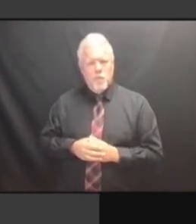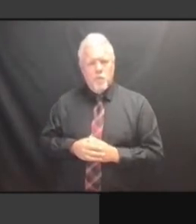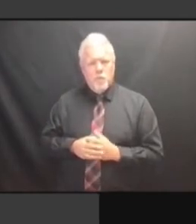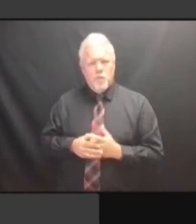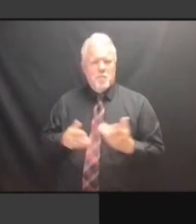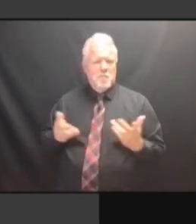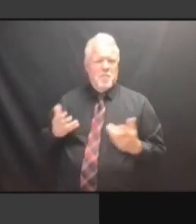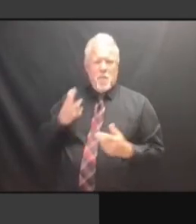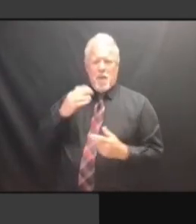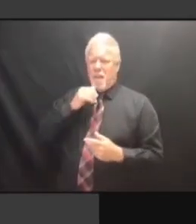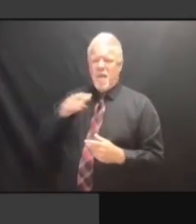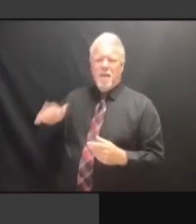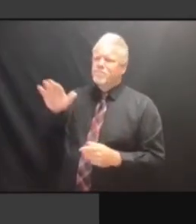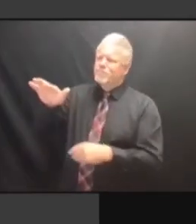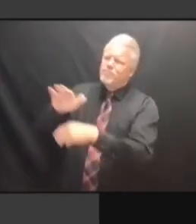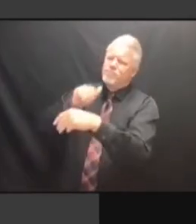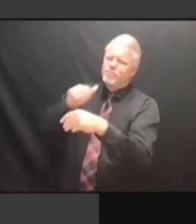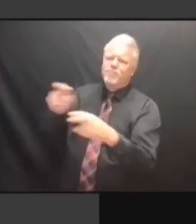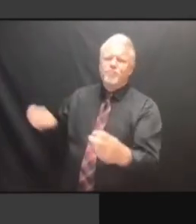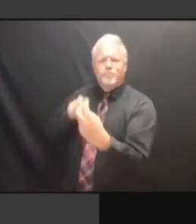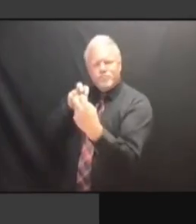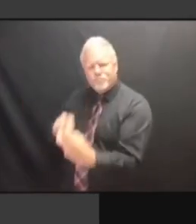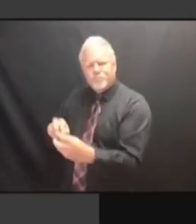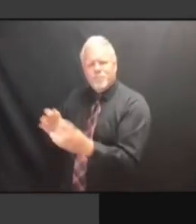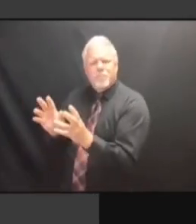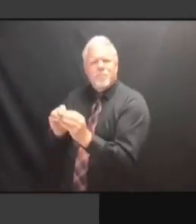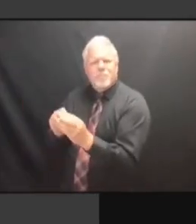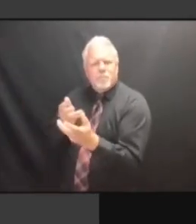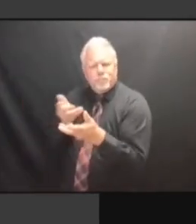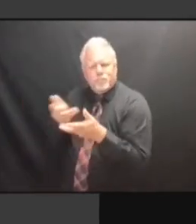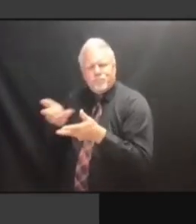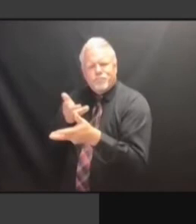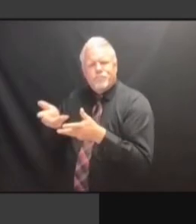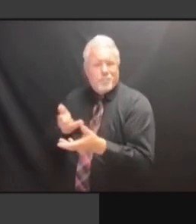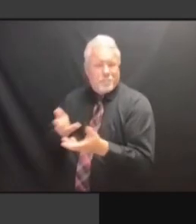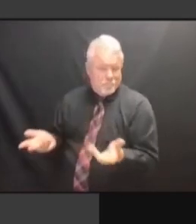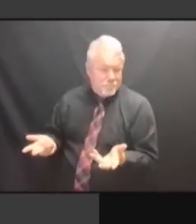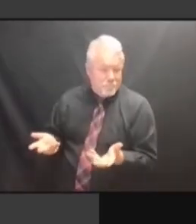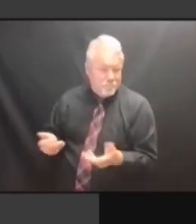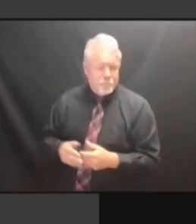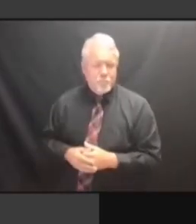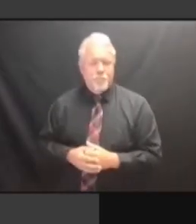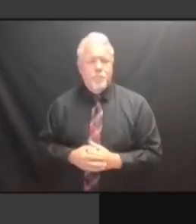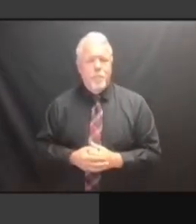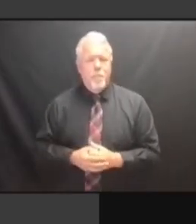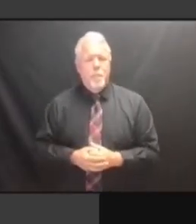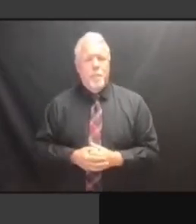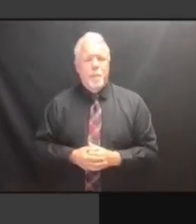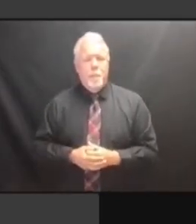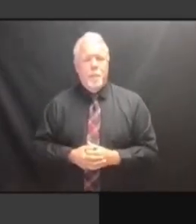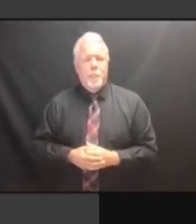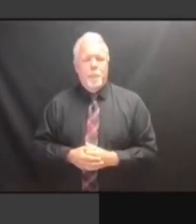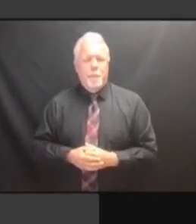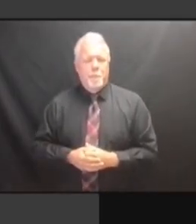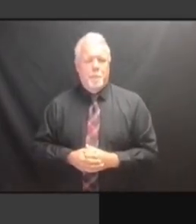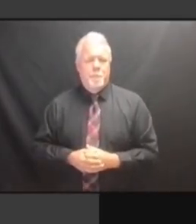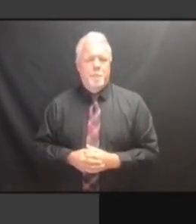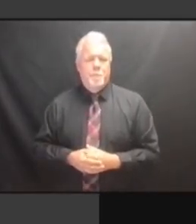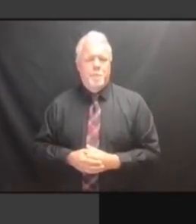THEY SUBMITTED, THAT THEY GAVE TO COUNTY LEGISLATOR THEY SUBMITTED, THAT THEY GAVE TO COUNTY LEGISLATOR MAR TO COUNTY LEGISLATOR MAR TO COUNTY LEGISLATOR MAR EXPLAINING TO COUNTY LEGISLATOR MAR EXPLAINING THE TO COUNTY LEGISLATOR MAR EXPLAINING THE ISSUE, TO COUNTY LEGISLATOR MAR EXPLAINING THE ISSUE, WE TO COUNTY LEGISLATOR MAR EXPLAINING THE ISSUE, WE FELT TO COUNTY LEGISLATOR MAR EXPLAINING THE ISSUE, WE FELT IT EXPLAINING THE ISSUE, WE FELT IT EXPLAINING THE ISSUE, WE FELT IT DIDN'T EXPLAINING THE ISSUE, WE FELT IT DIDN'T REALLY EXPLAINING THE ISSUE, WE FELT IT DIDN'T REALLY CLEARLY EXPLAINING THE ISSUE, WE FELT IT DIDN'T REALLY CLEARLY PROVIDE DIDN'T REALLY CLEARLY PROVIDE DIDN'T REALLY CLEARLY PROVIDE ALL DIDN'T REALLY CLEARLY PROVIDE ALL THE DIDN'T REALLY CLEARLY PROVIDE ALL THE INFORMATION DIDN'T REALLY CLEARLY PROVIDE ALL THE INFORMATION THAT DIDN'T REALLY CLEARLY PROVIDE ALL THE INFORMATION THAT ONE ALL THE INFORMATION THAT ONE ALL THE INFORMATION THAT ONE NEEDED. NEEDED. NEEDED. >> NEEDED. >> I NEEDED. >> I BELIEVE NEEDED. >> I BELIEVE I NEEDED. >> I BELIEVE I MENTIONED NEEDED. >> I BELIEVE I MENTIONED AT